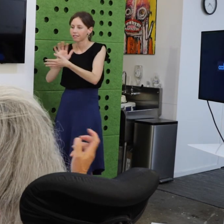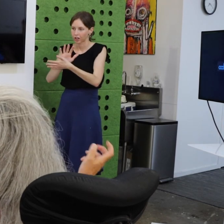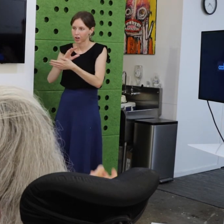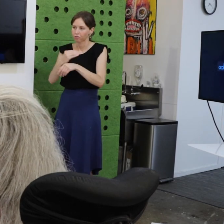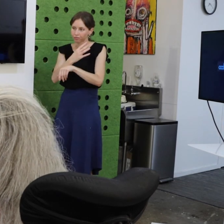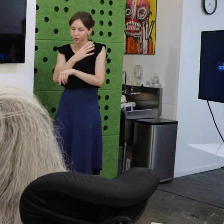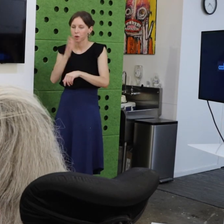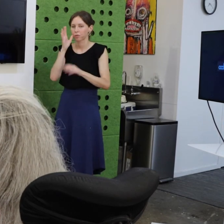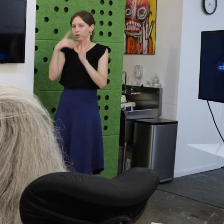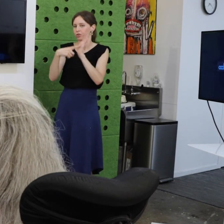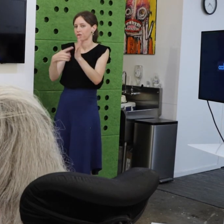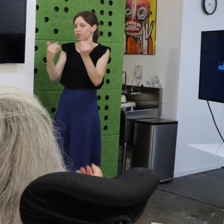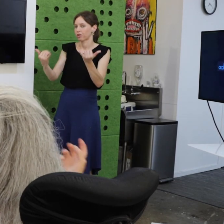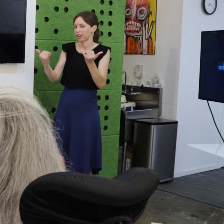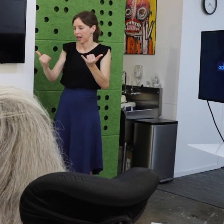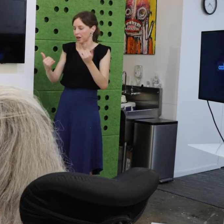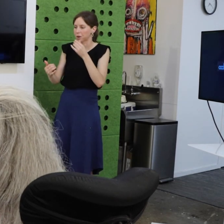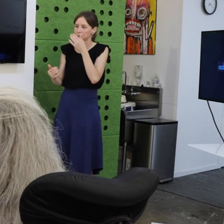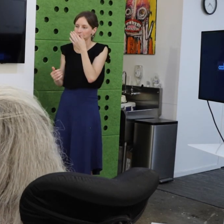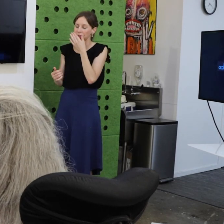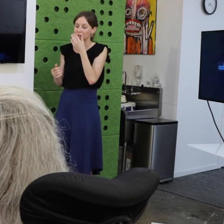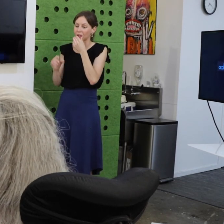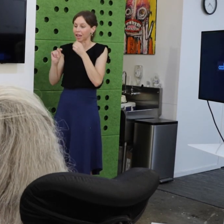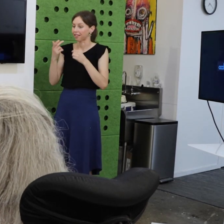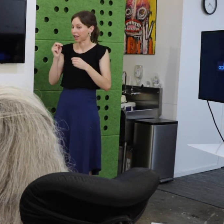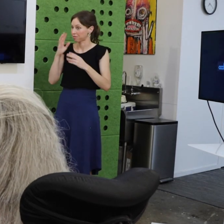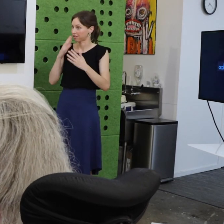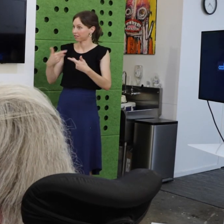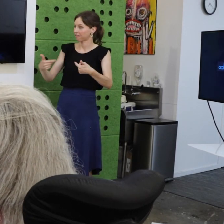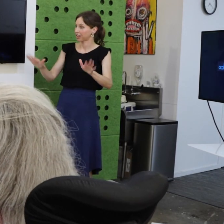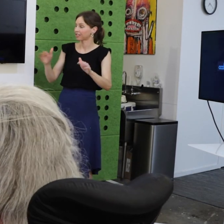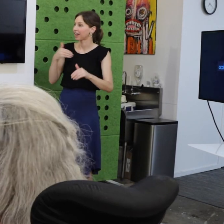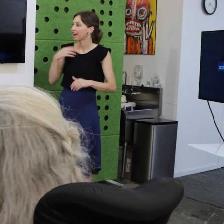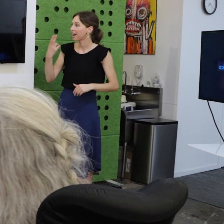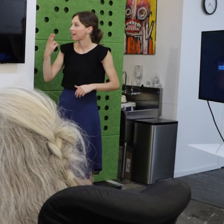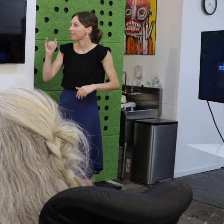We're going to play it right now and then we will wrap up and have [indiscernible].